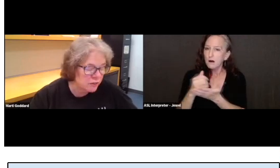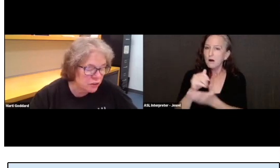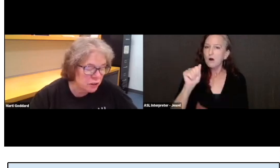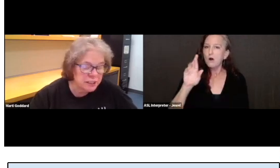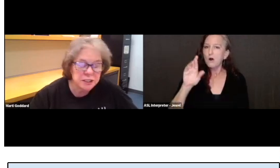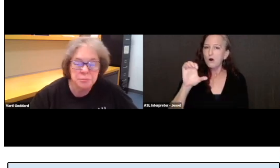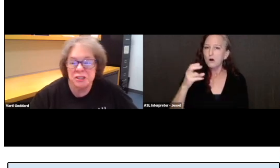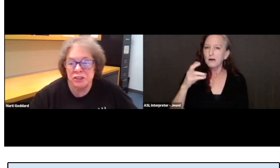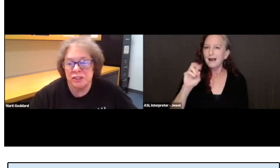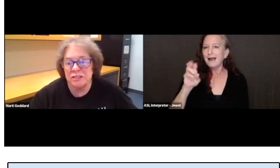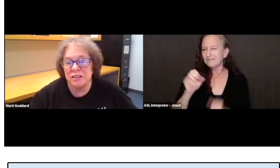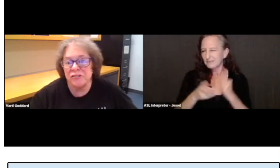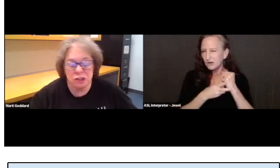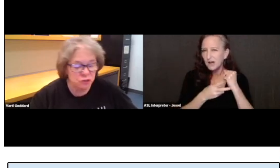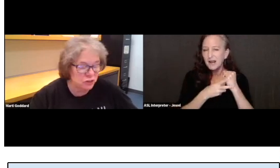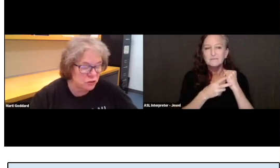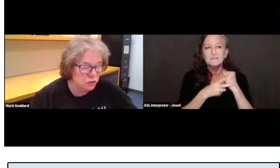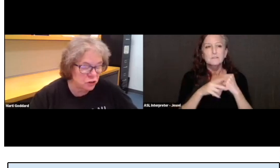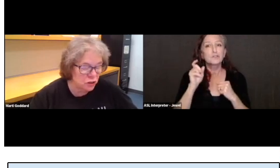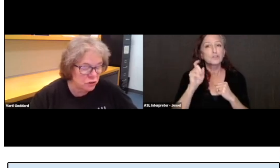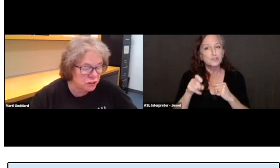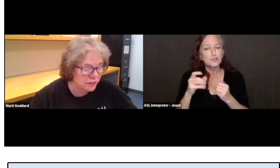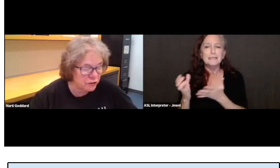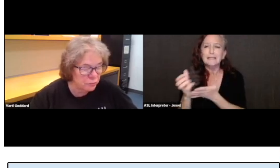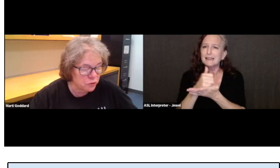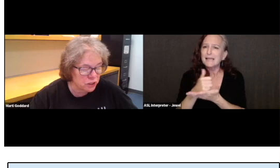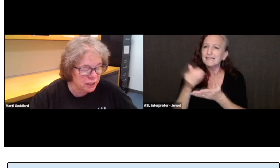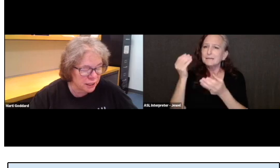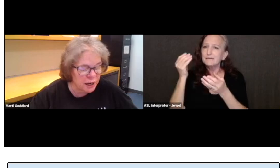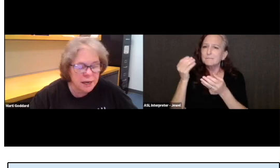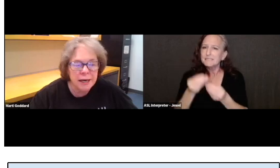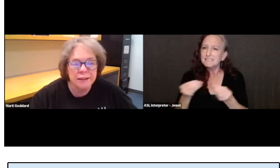of collecting materials of interest to your local deaf community.